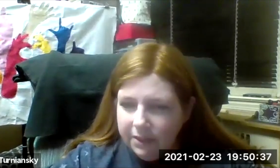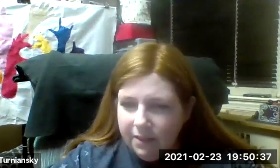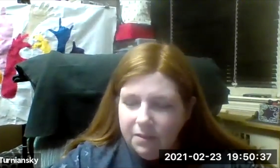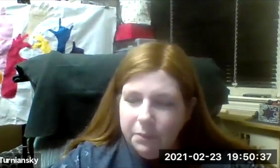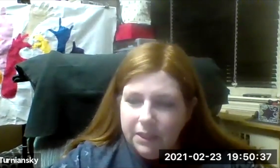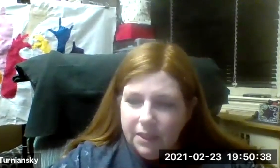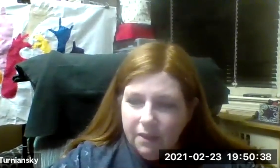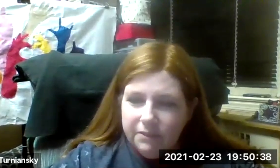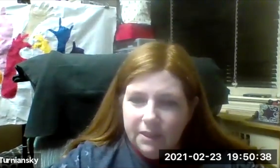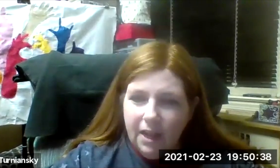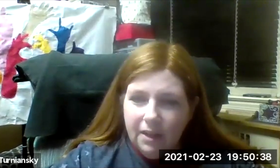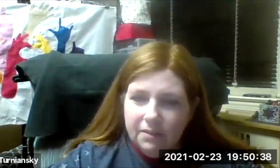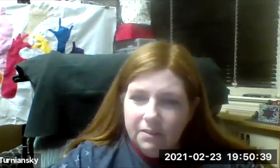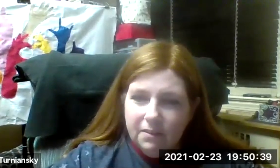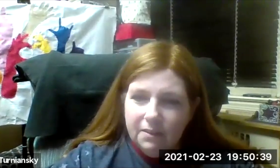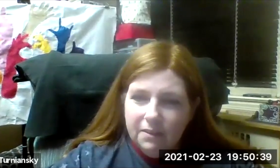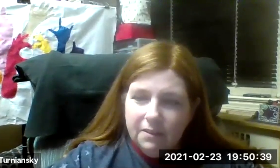accessibility of synagogues?